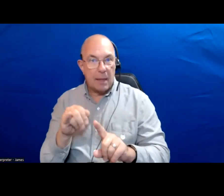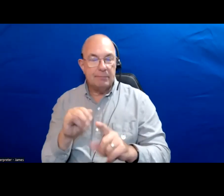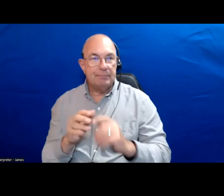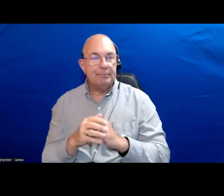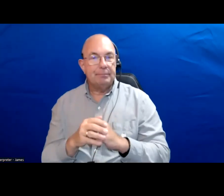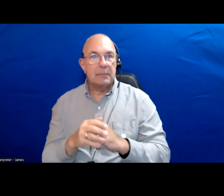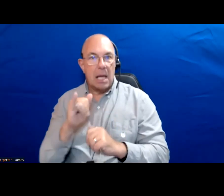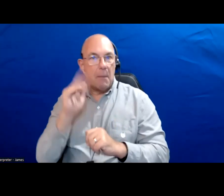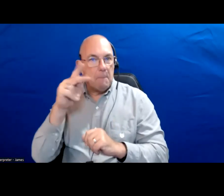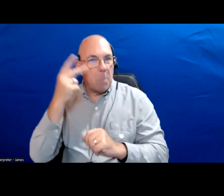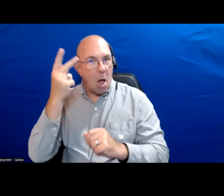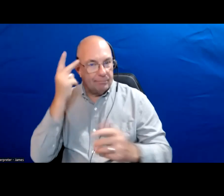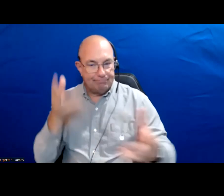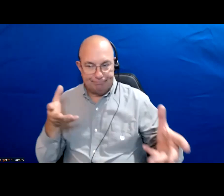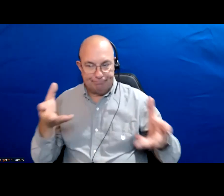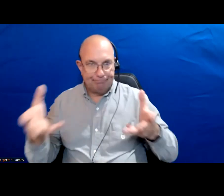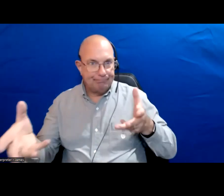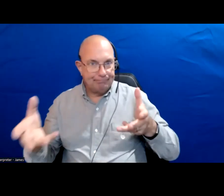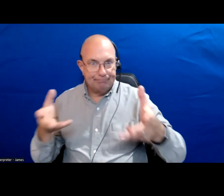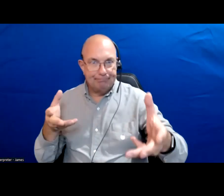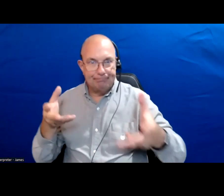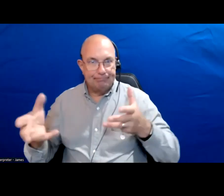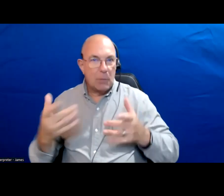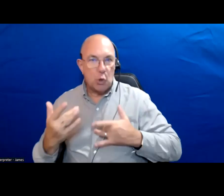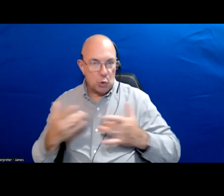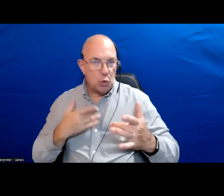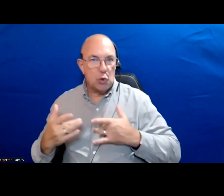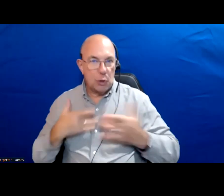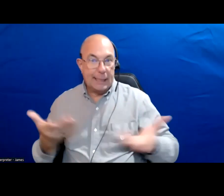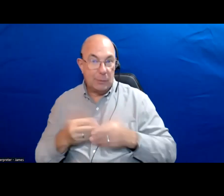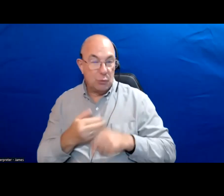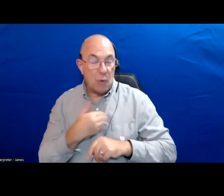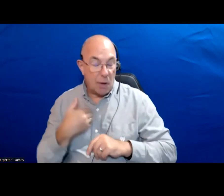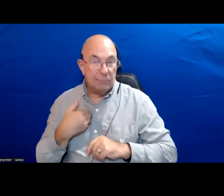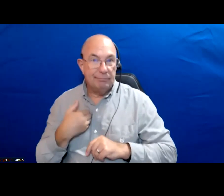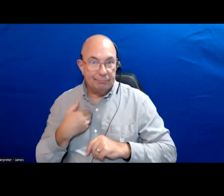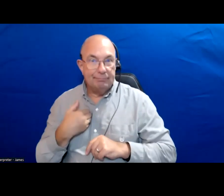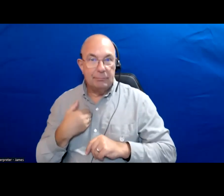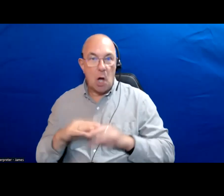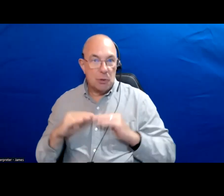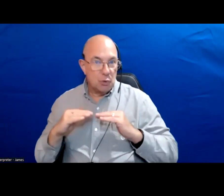of politics I think there is a concern that is starting to play out here in Toronto. On the streets.